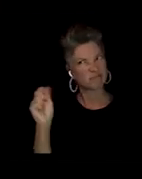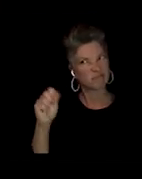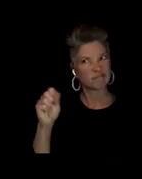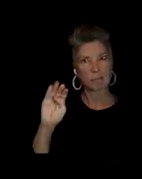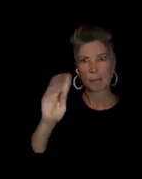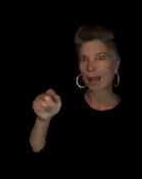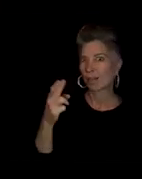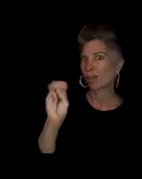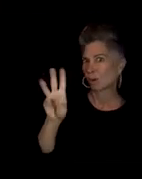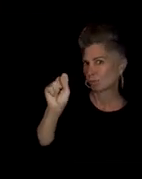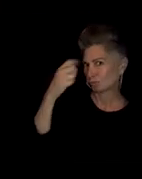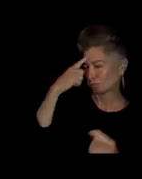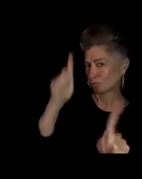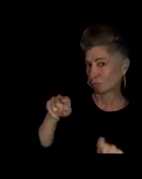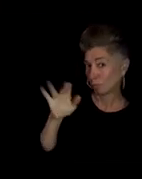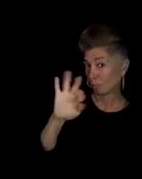Did folks have any other questions?